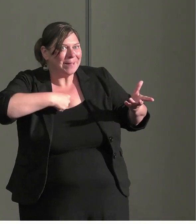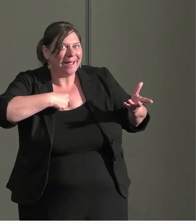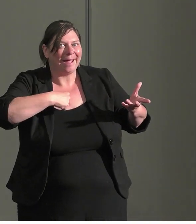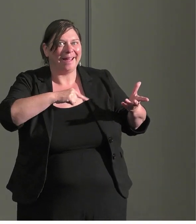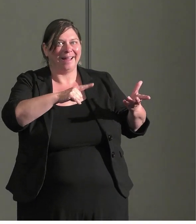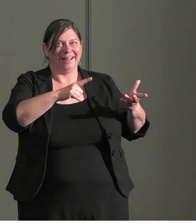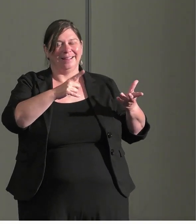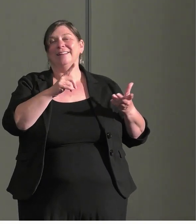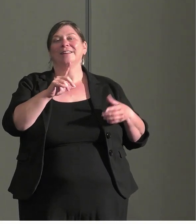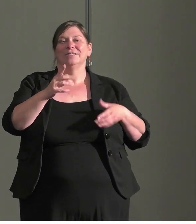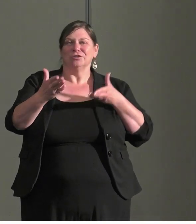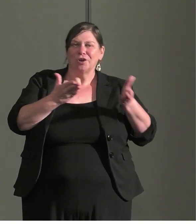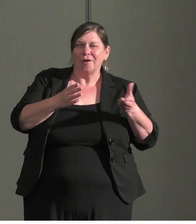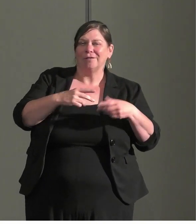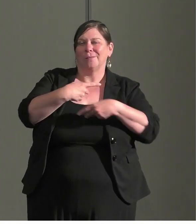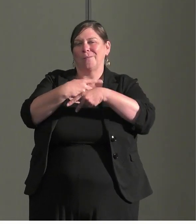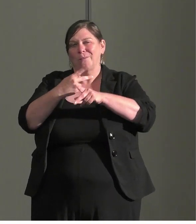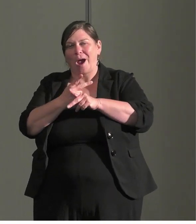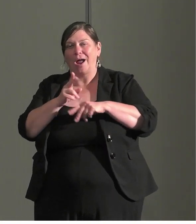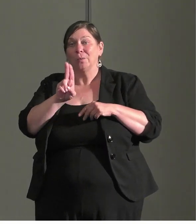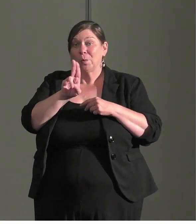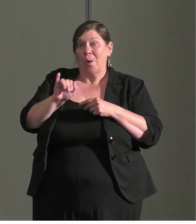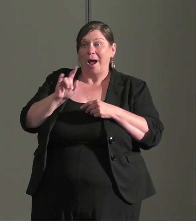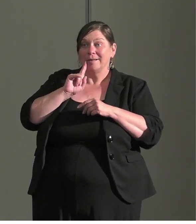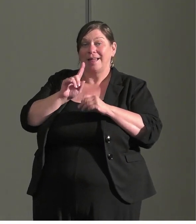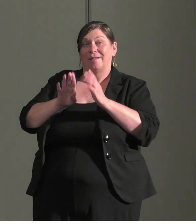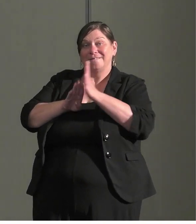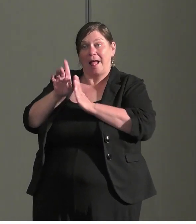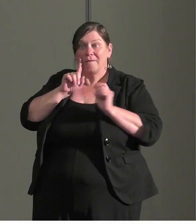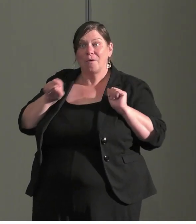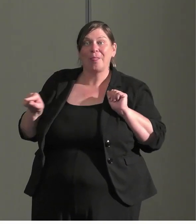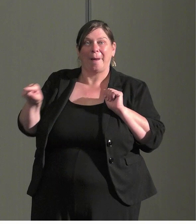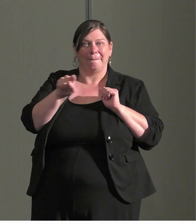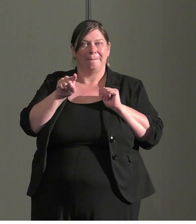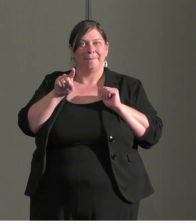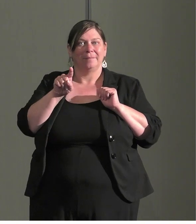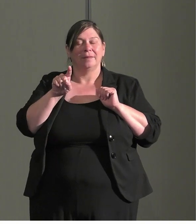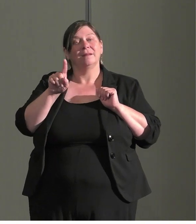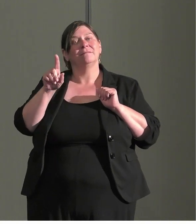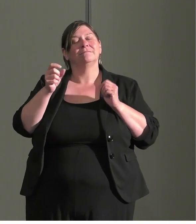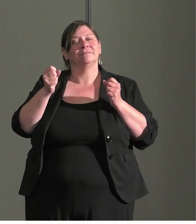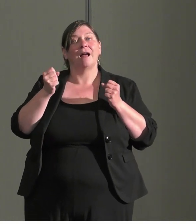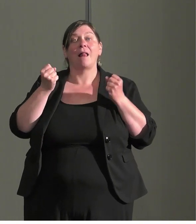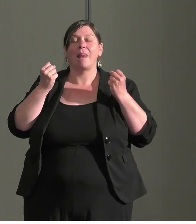UI's created for them. This is going to create a ton of brand loyalty. You will